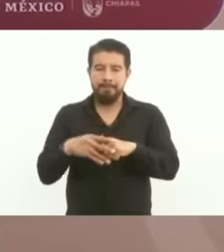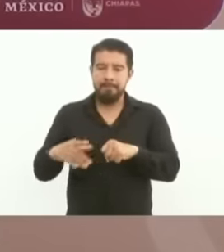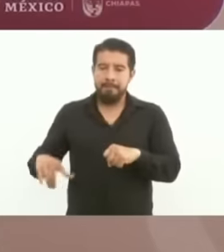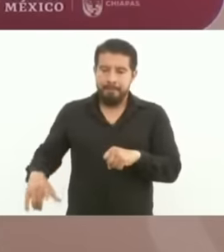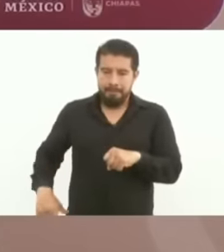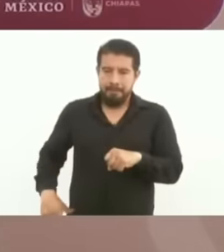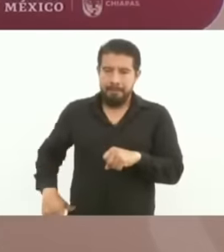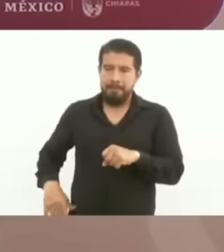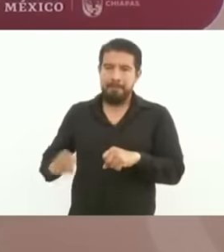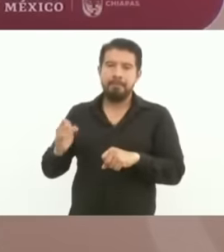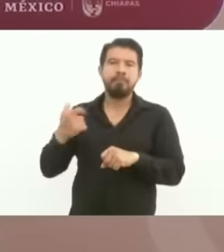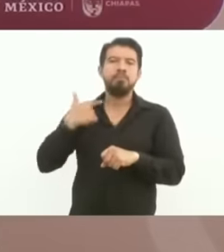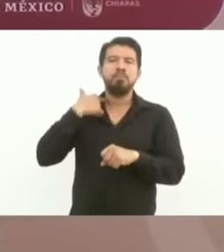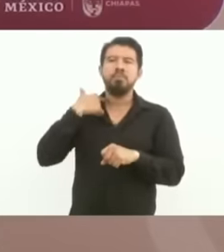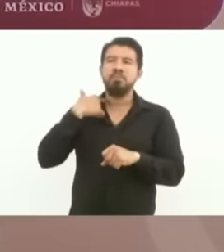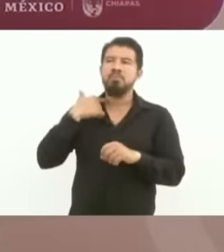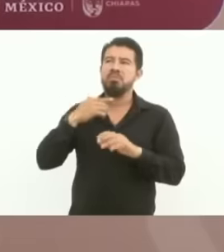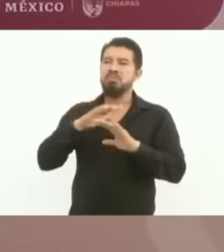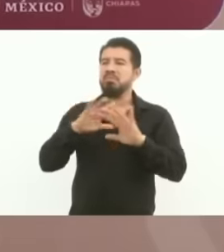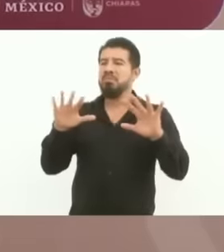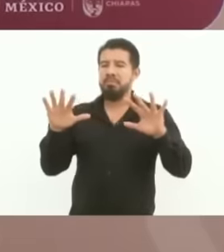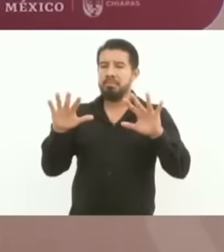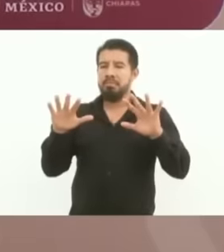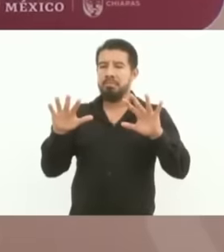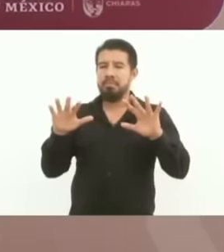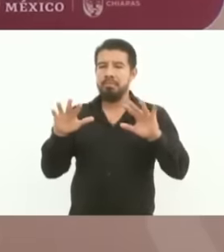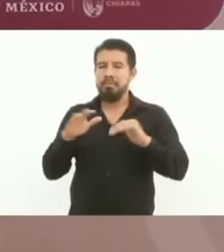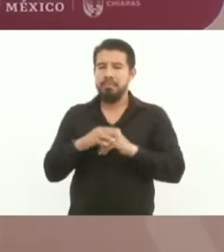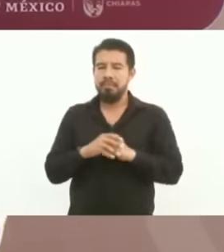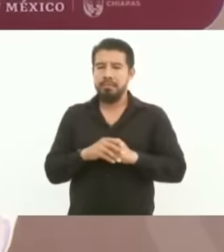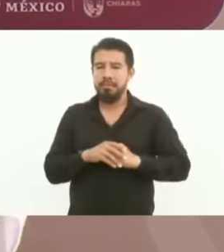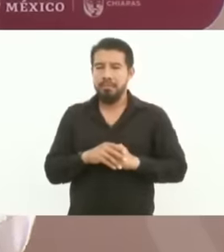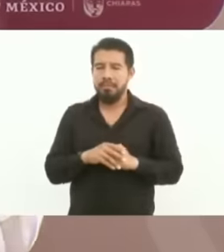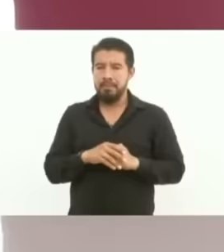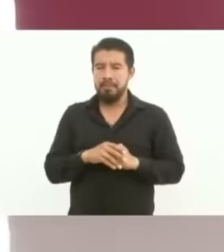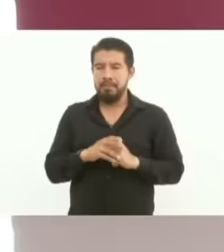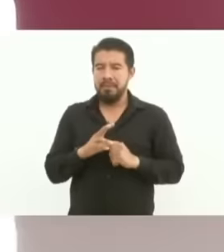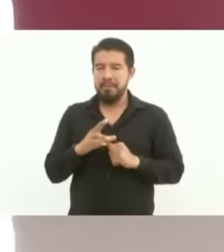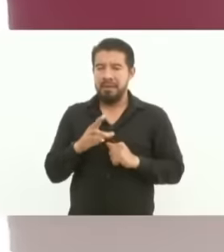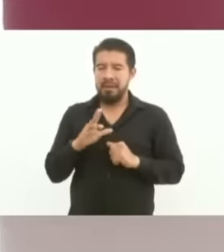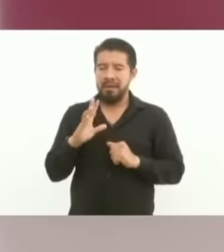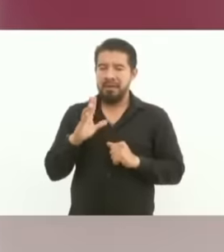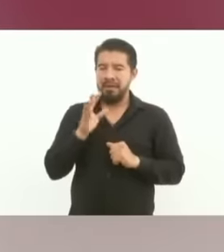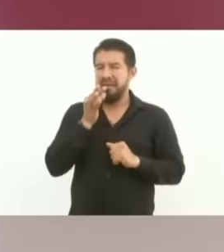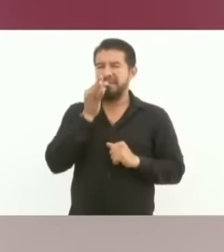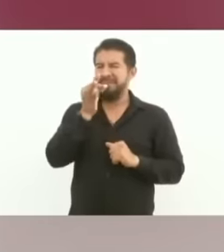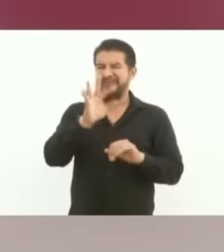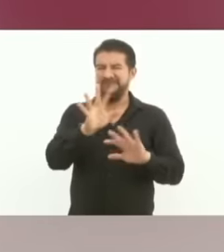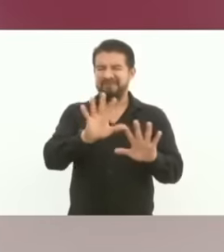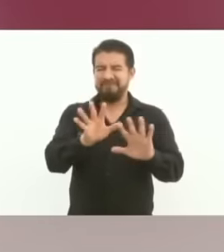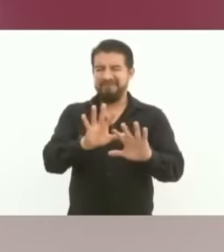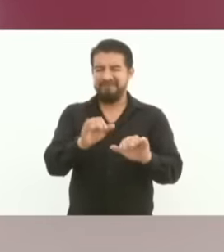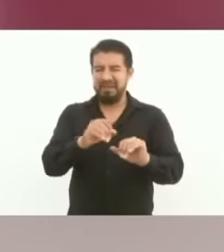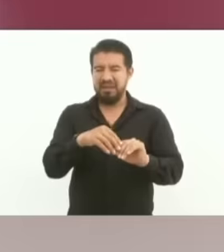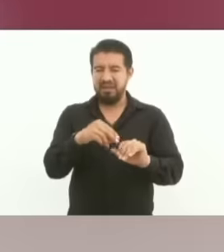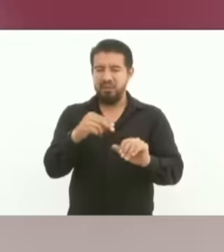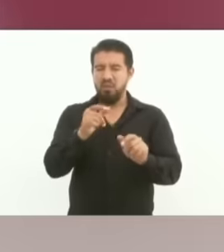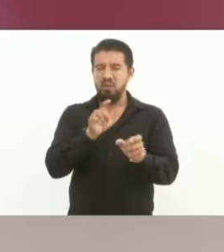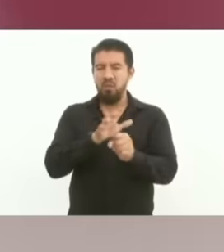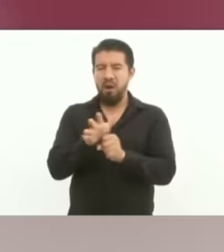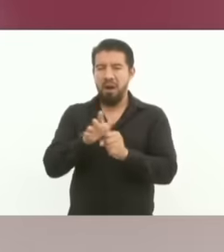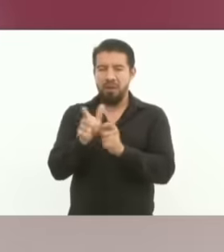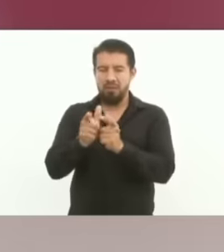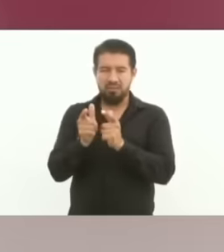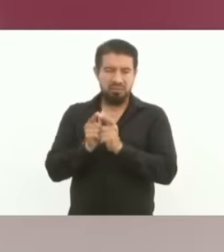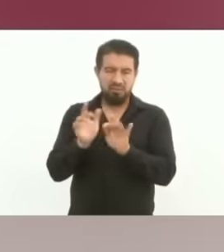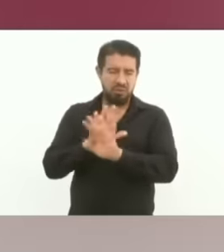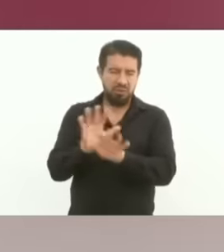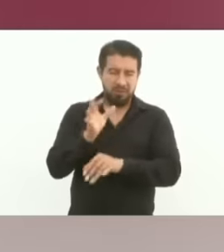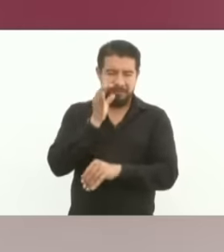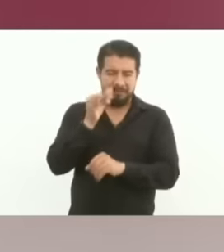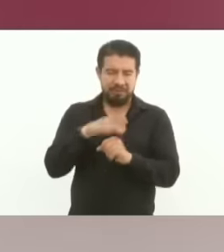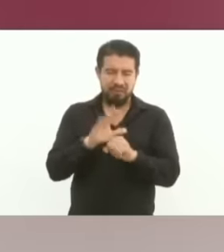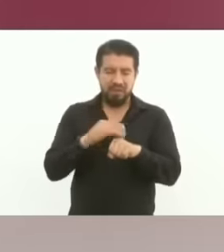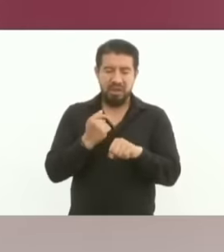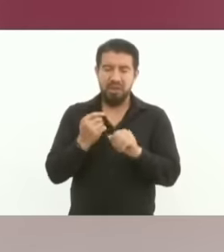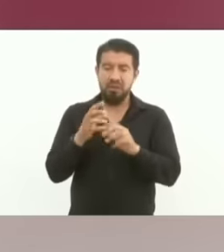no longer even have to mention this, they reformed the Constitution and took away